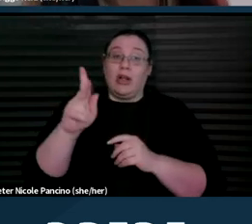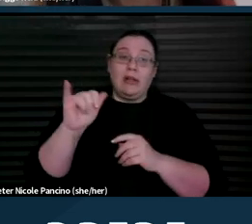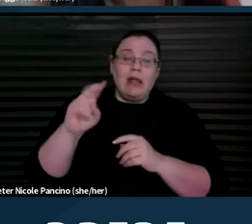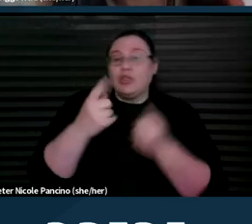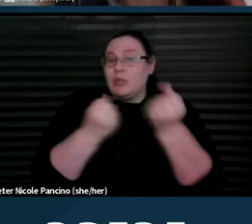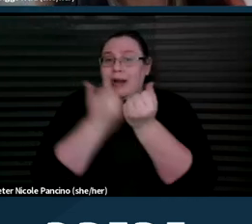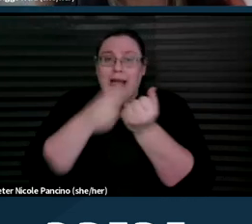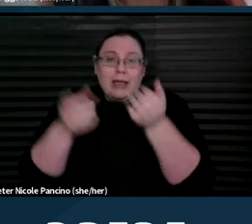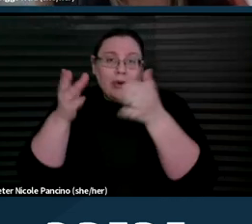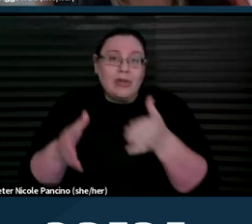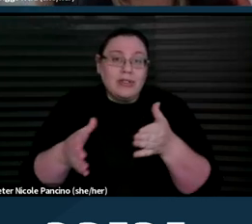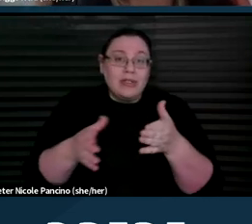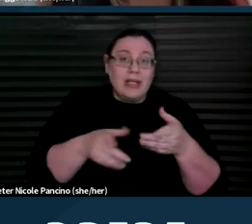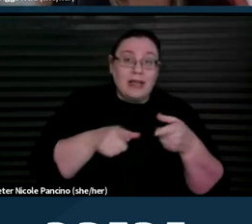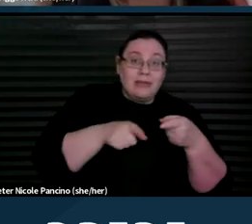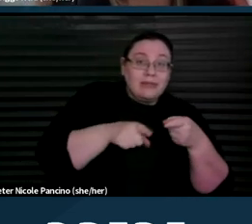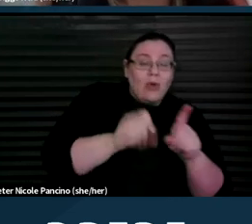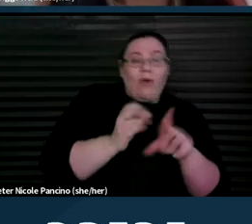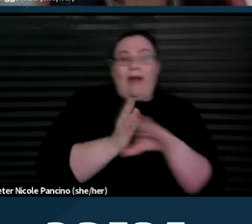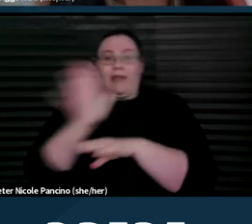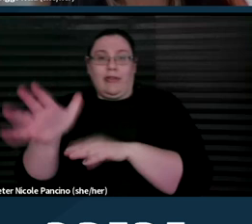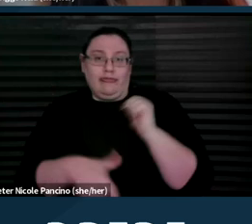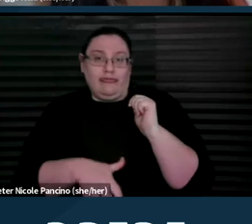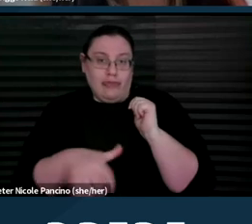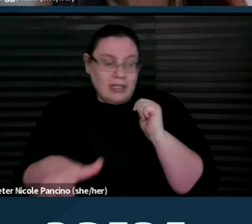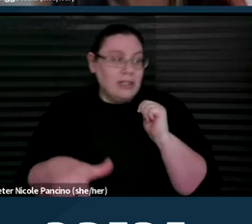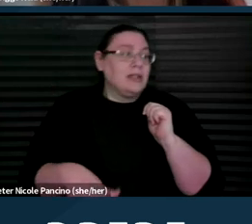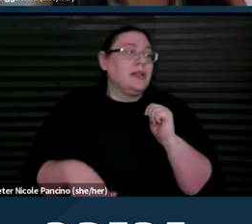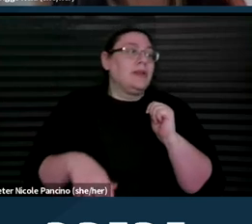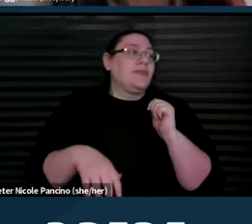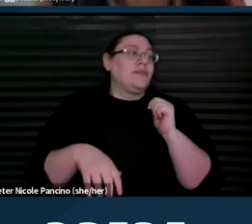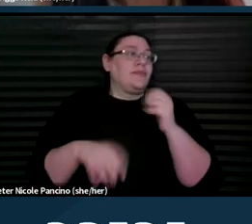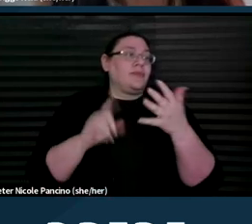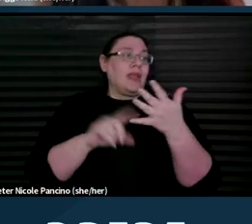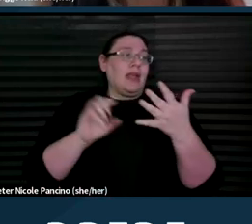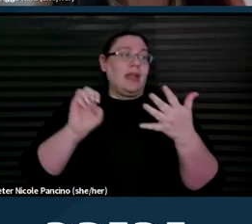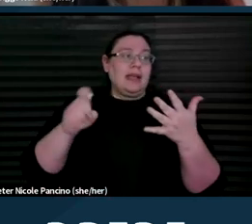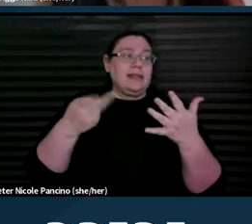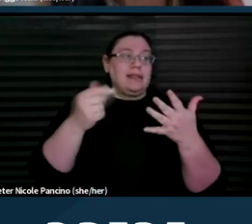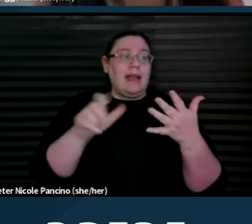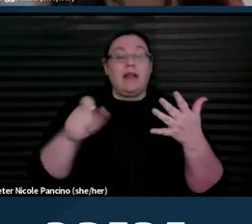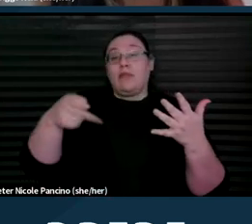or after their pregnancy. And pro or Exhale Pro-Voice is a free talkline for people